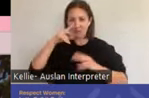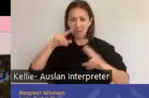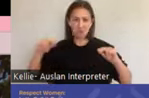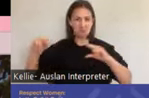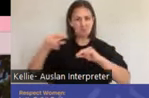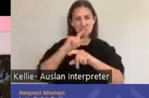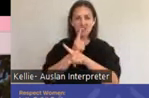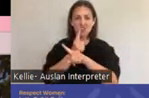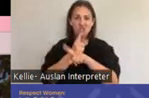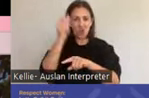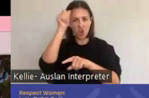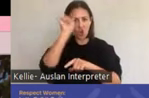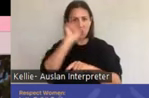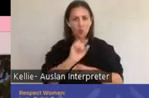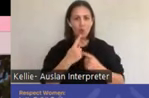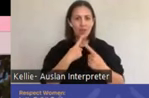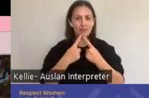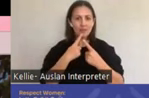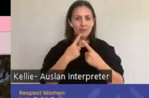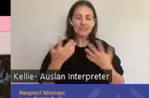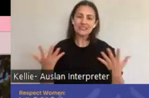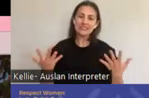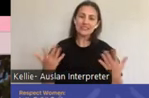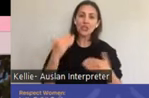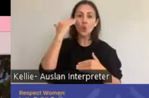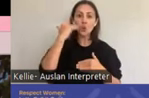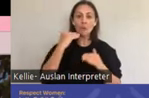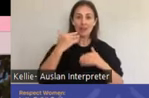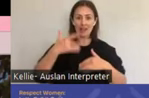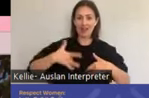Mallee region are shown to have poorer health outcomes than those who live in major cities.